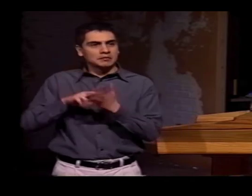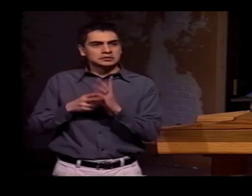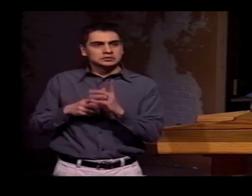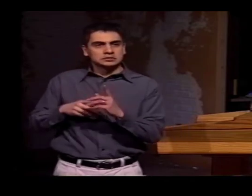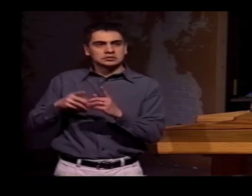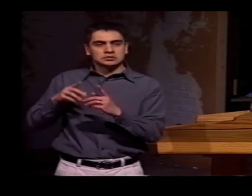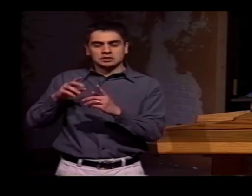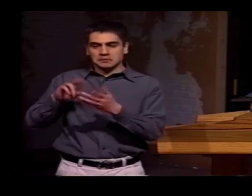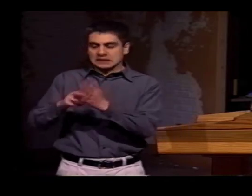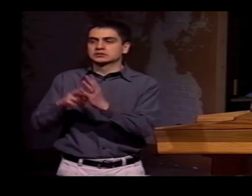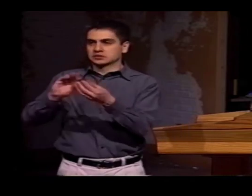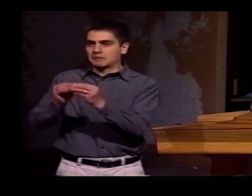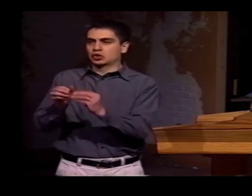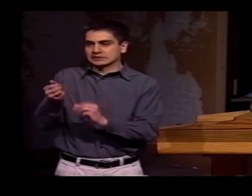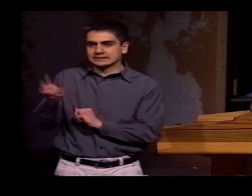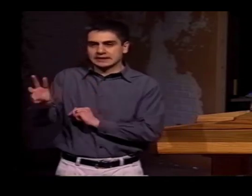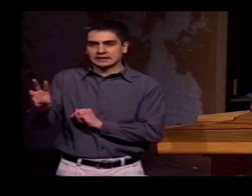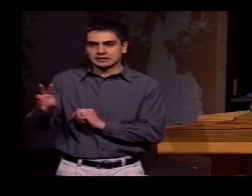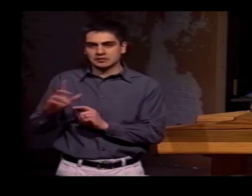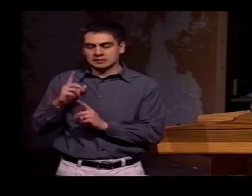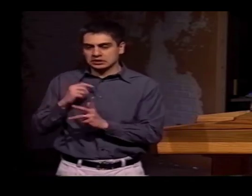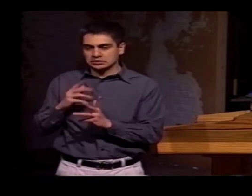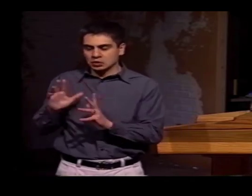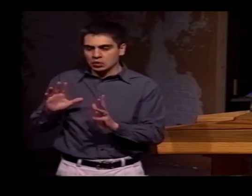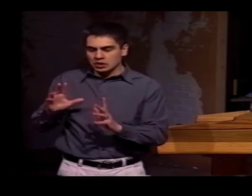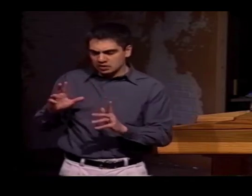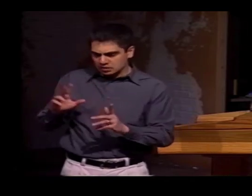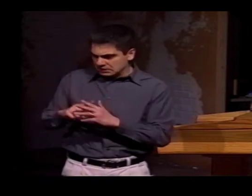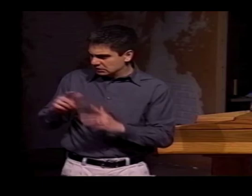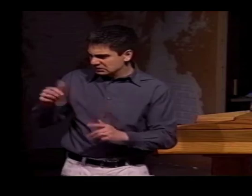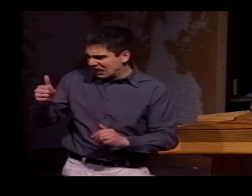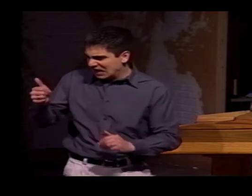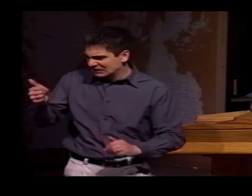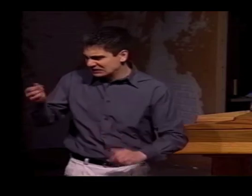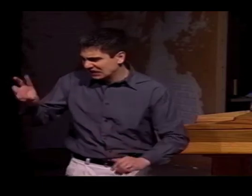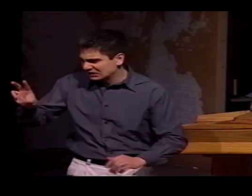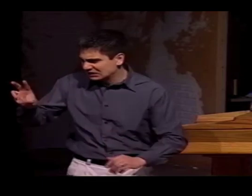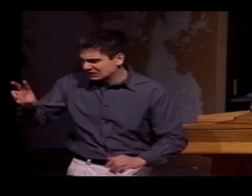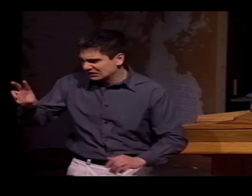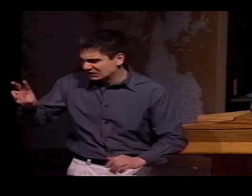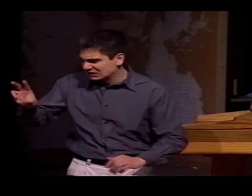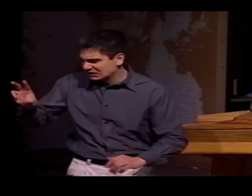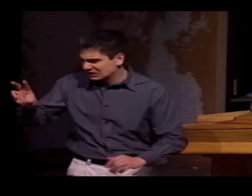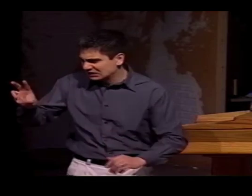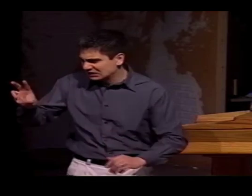SO THEY WOULD DO TWO SEPARATE NUMBERS FOR 16-- 1, 6 INSTEAD OF 16.